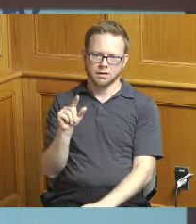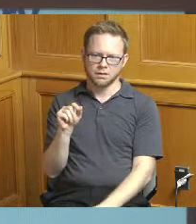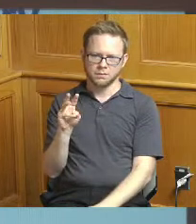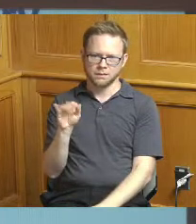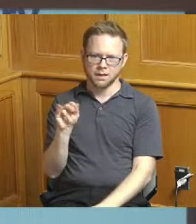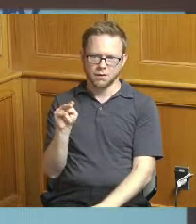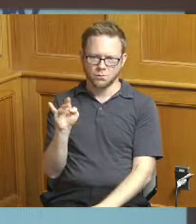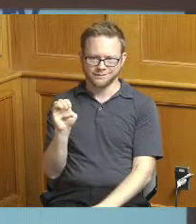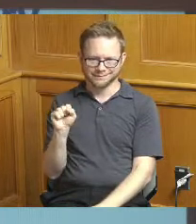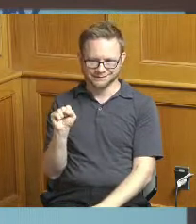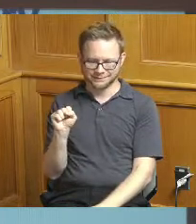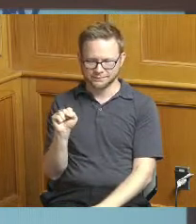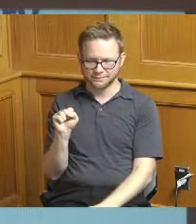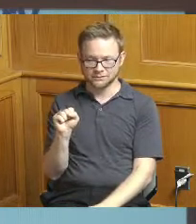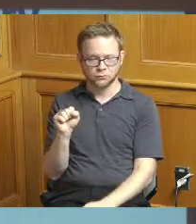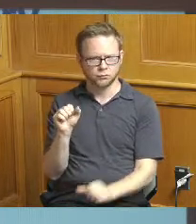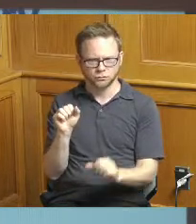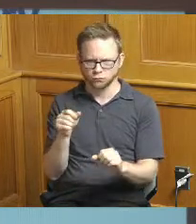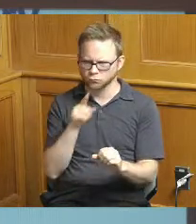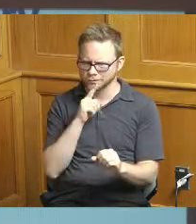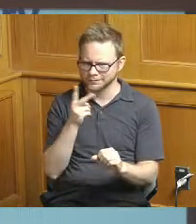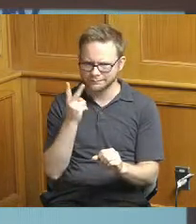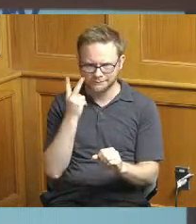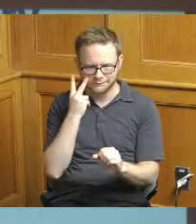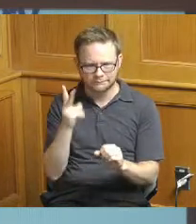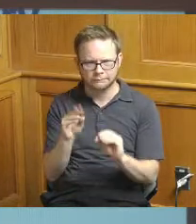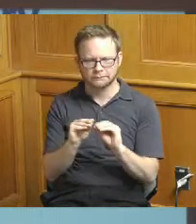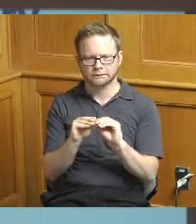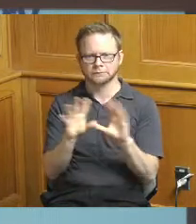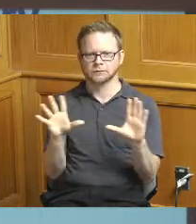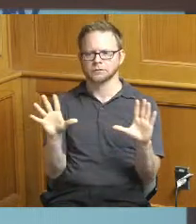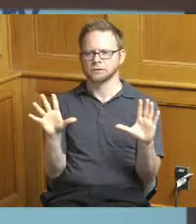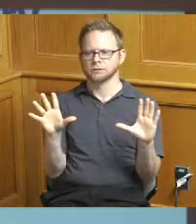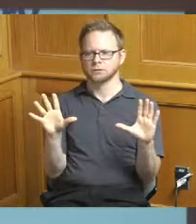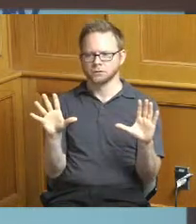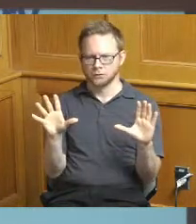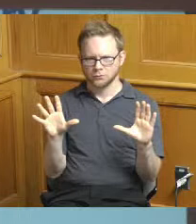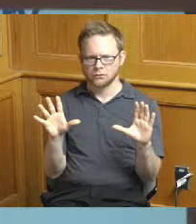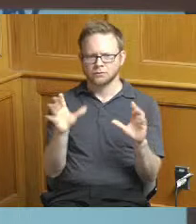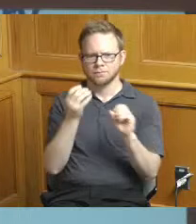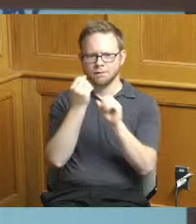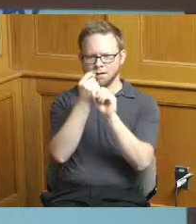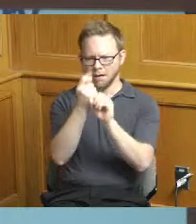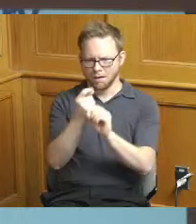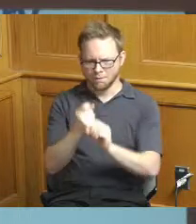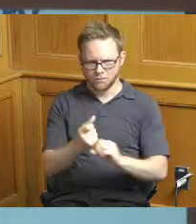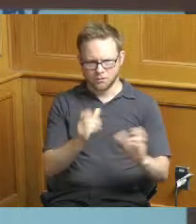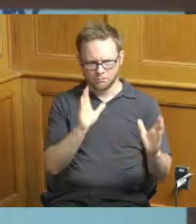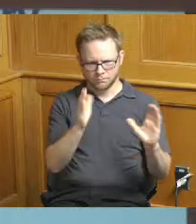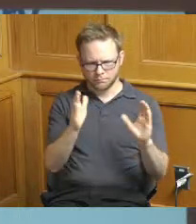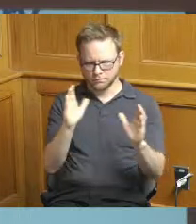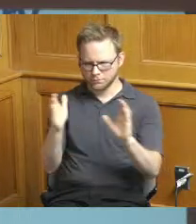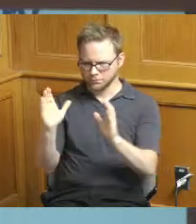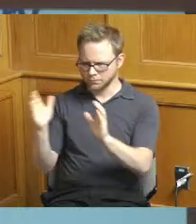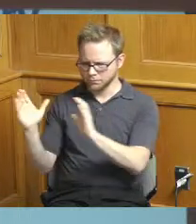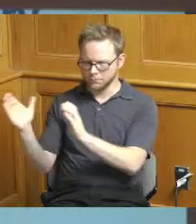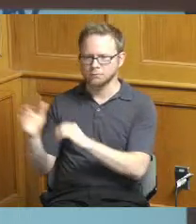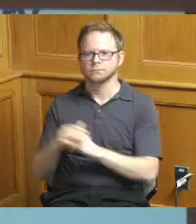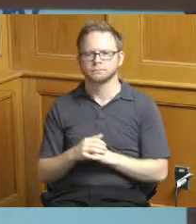area where you really can see the performance year after year is pretty steady so what we're showing